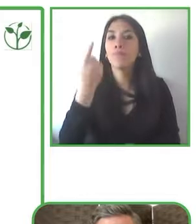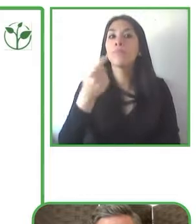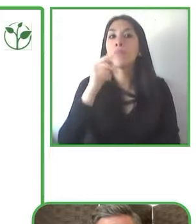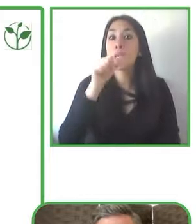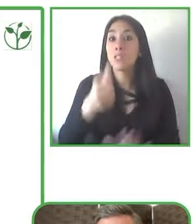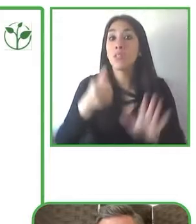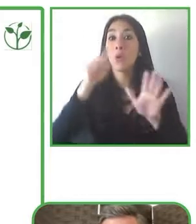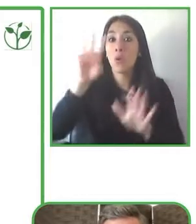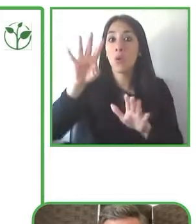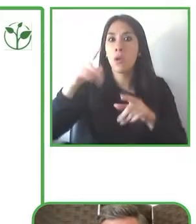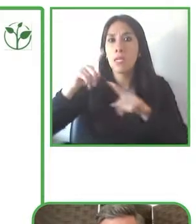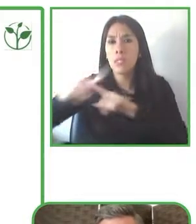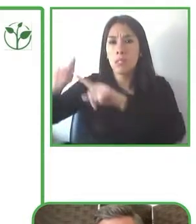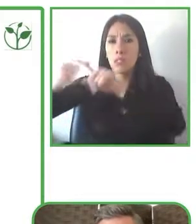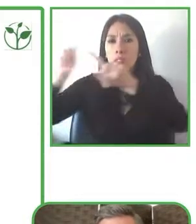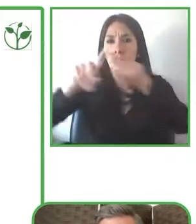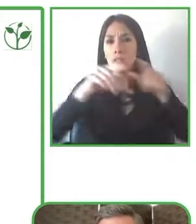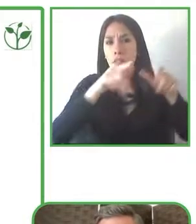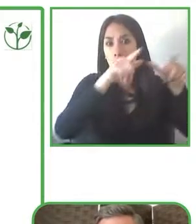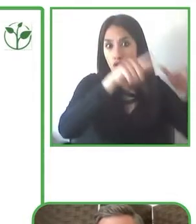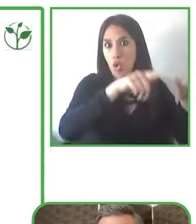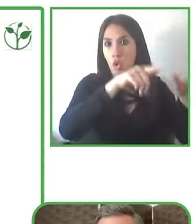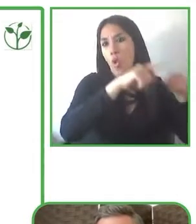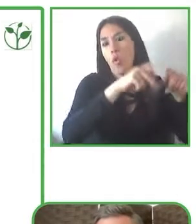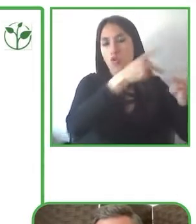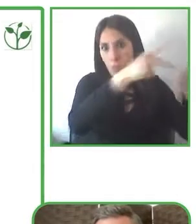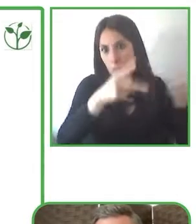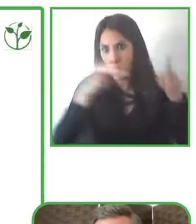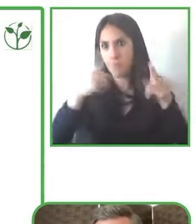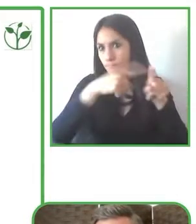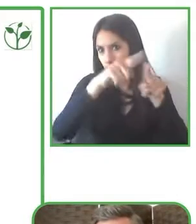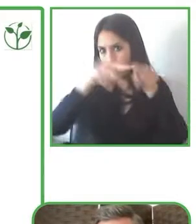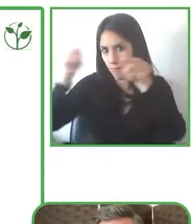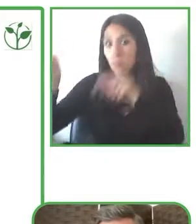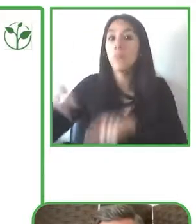so we you know we have 500 companies representing 22 million employees around the